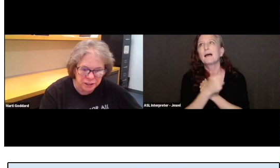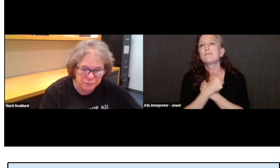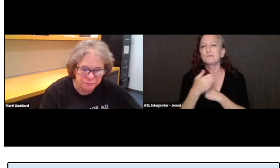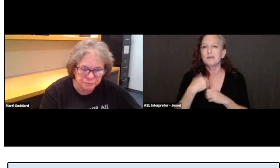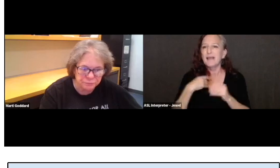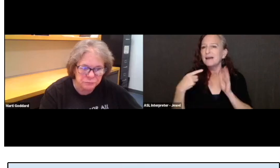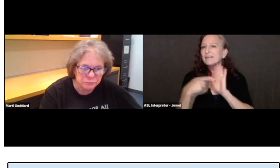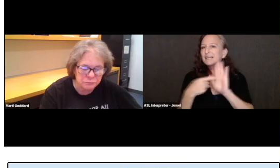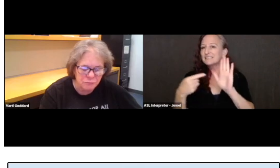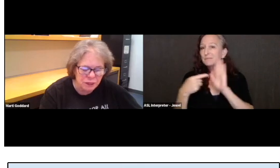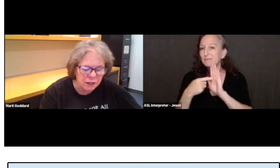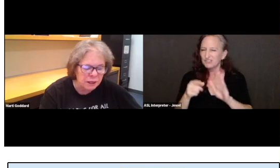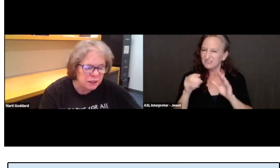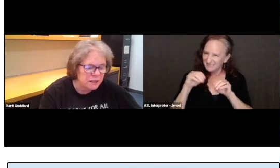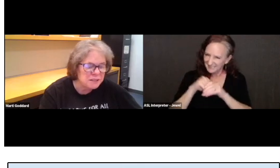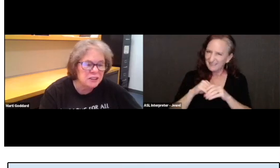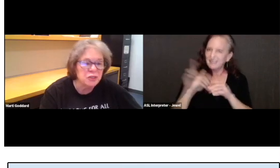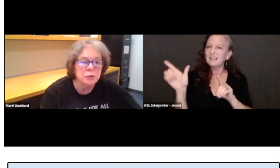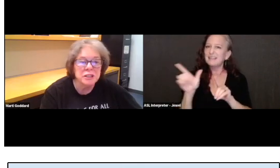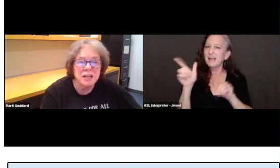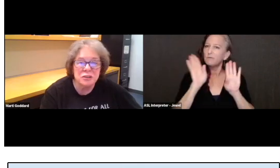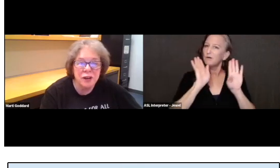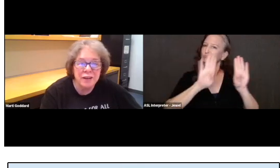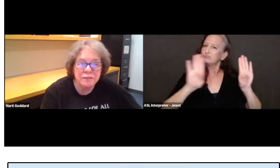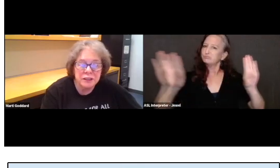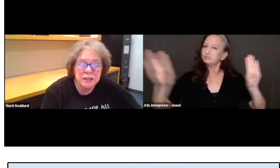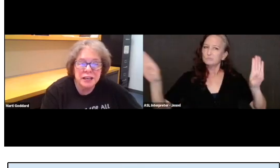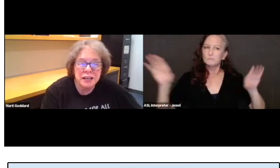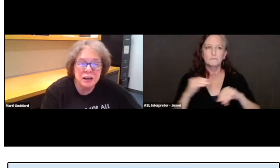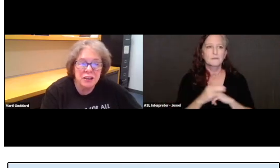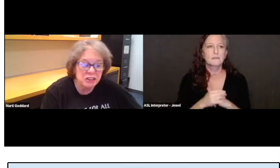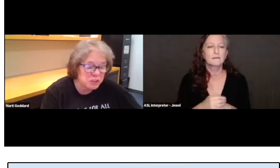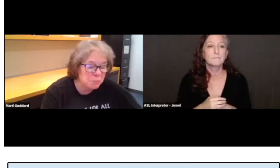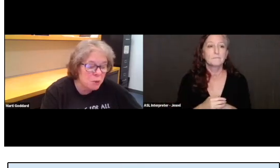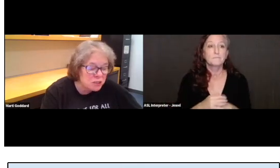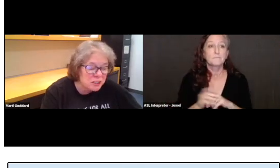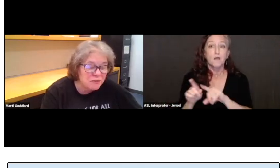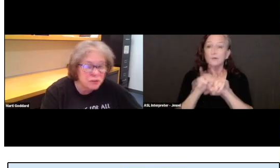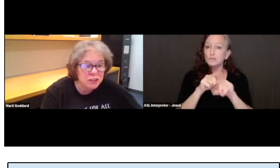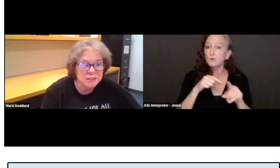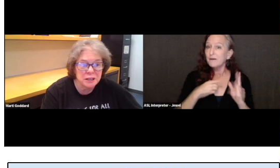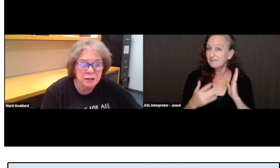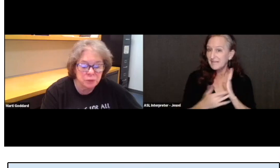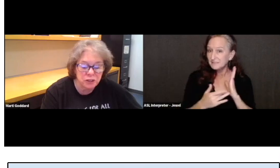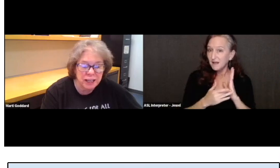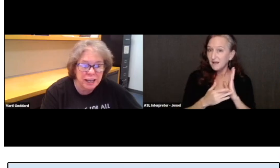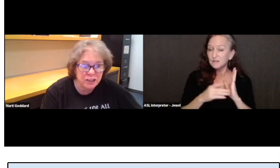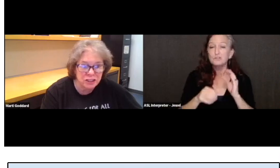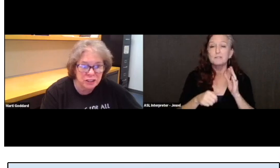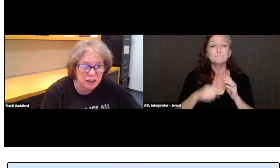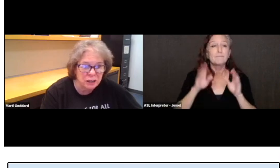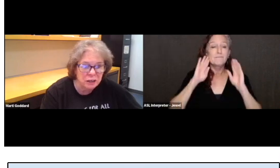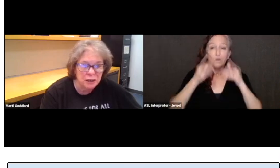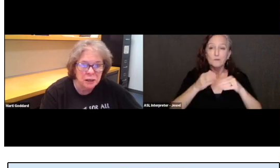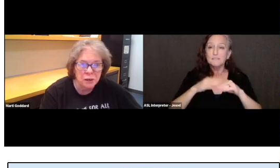In the center we also have the technology, mostly focused on communication.